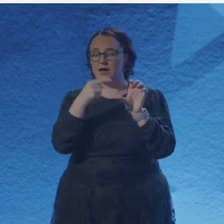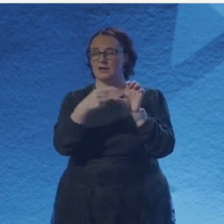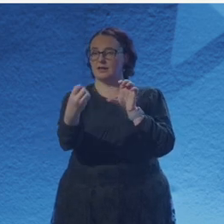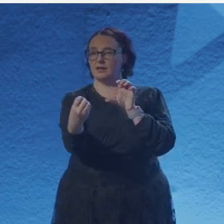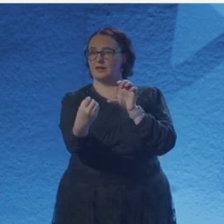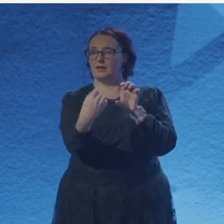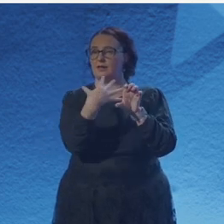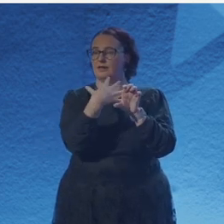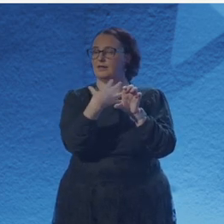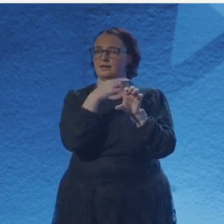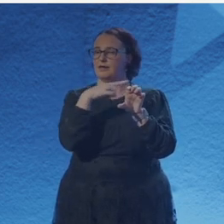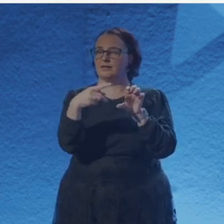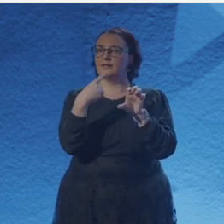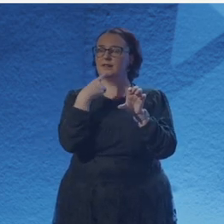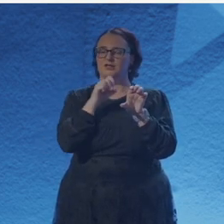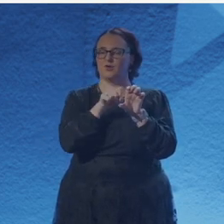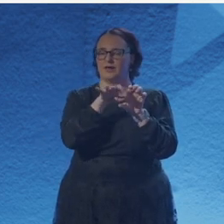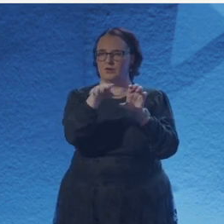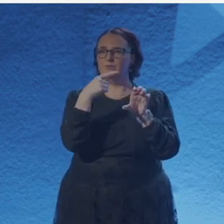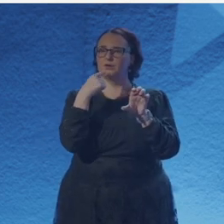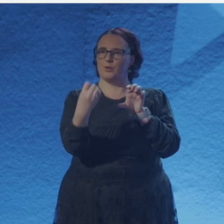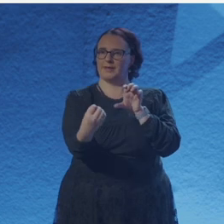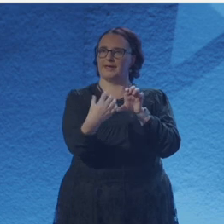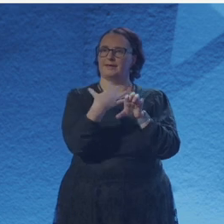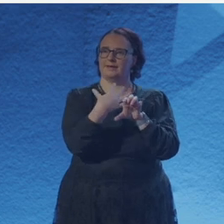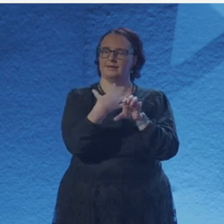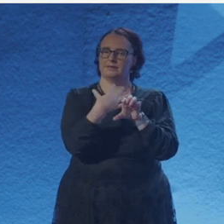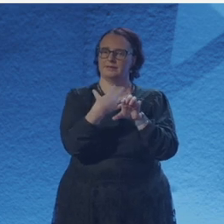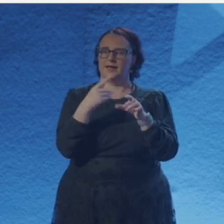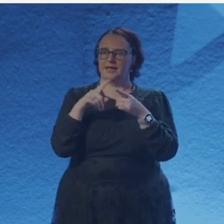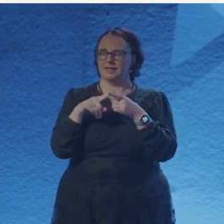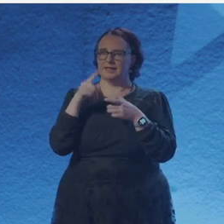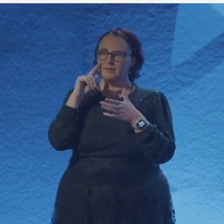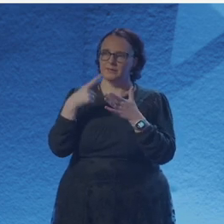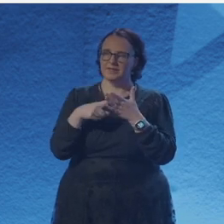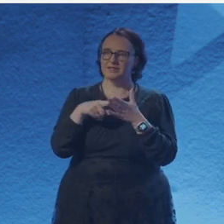Newton. He experimented on his own eyes with a sharp blade.